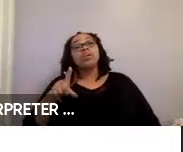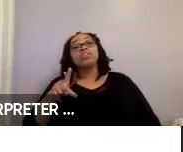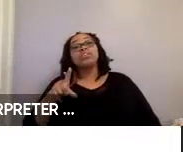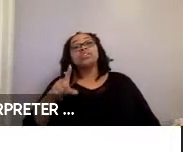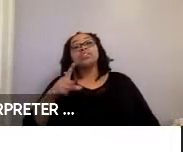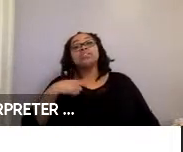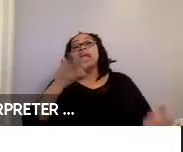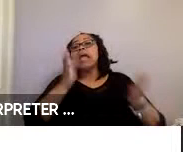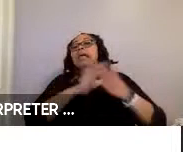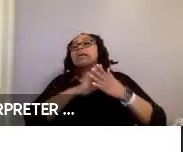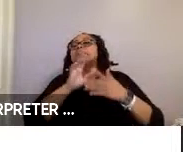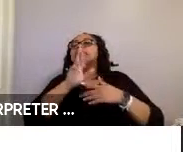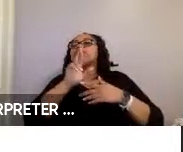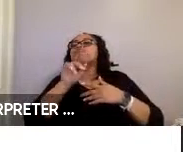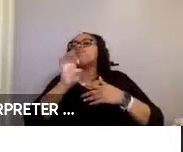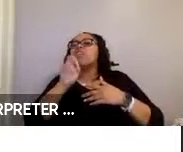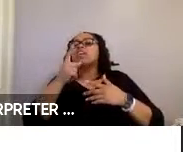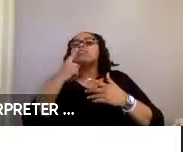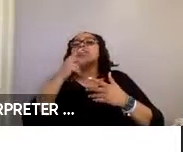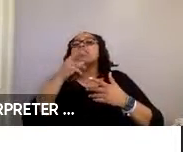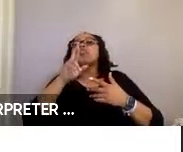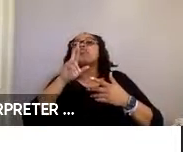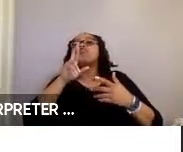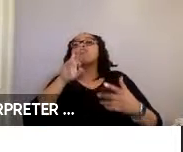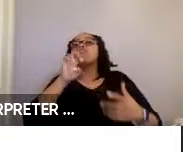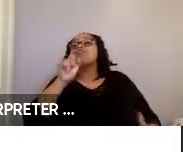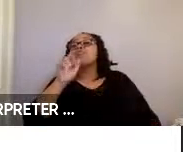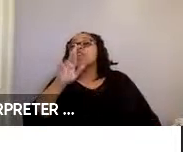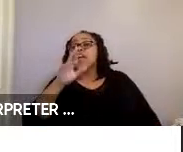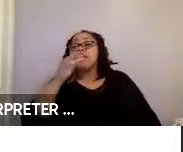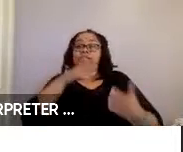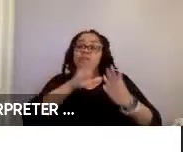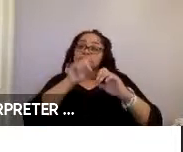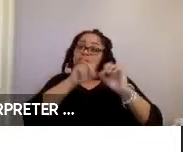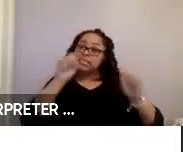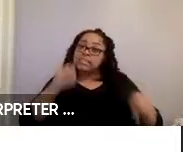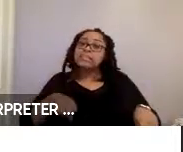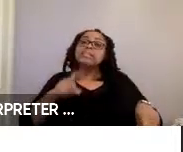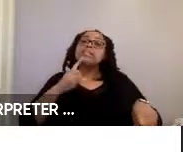rate features of the rear-facing system. Example. Motion sickness, unwanted attention, navigation.